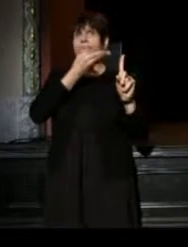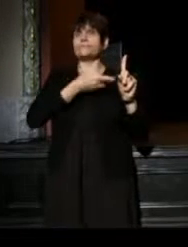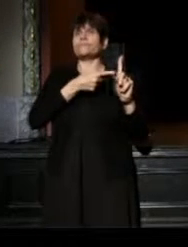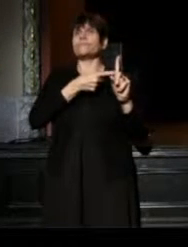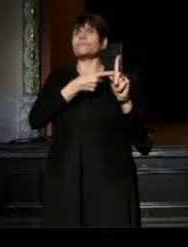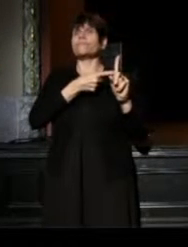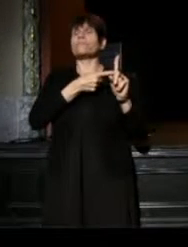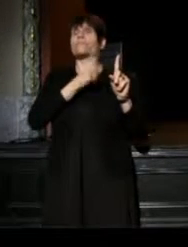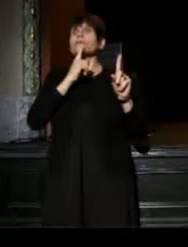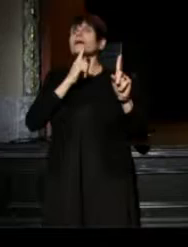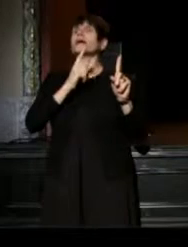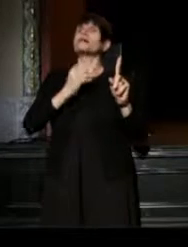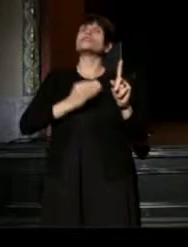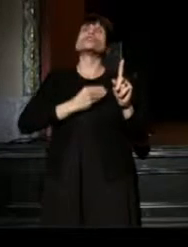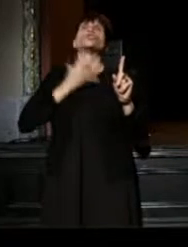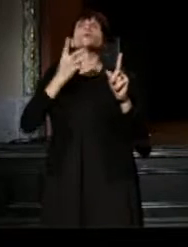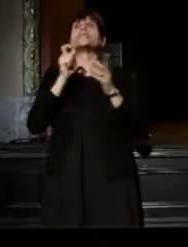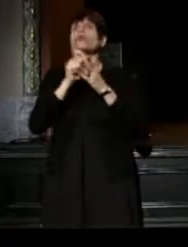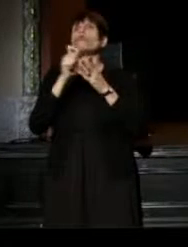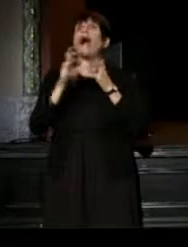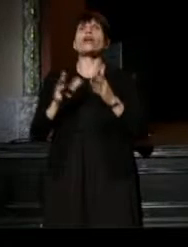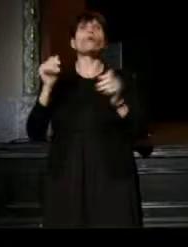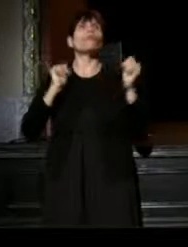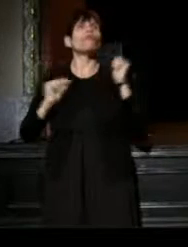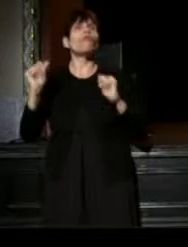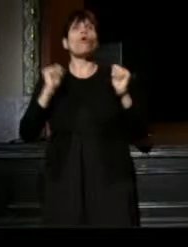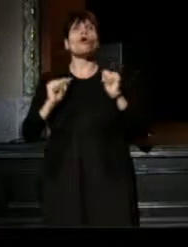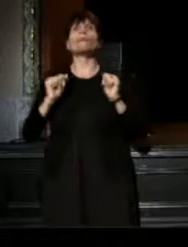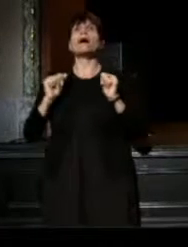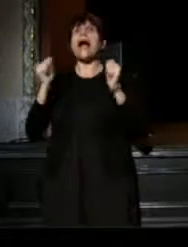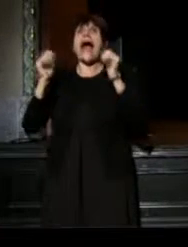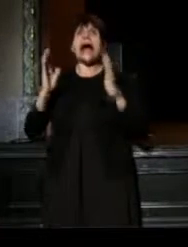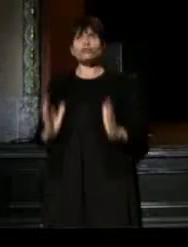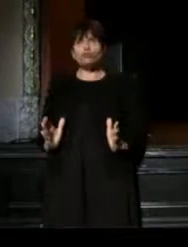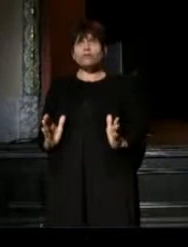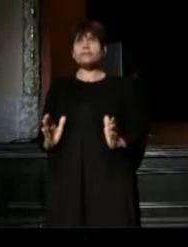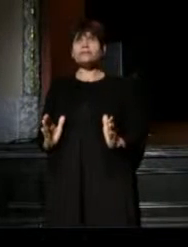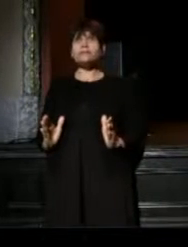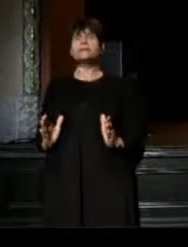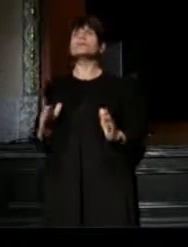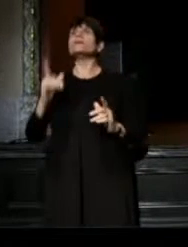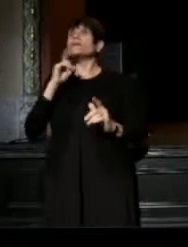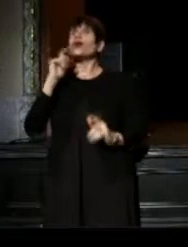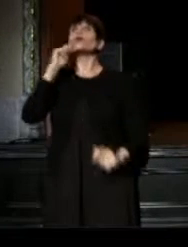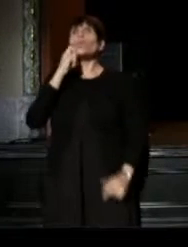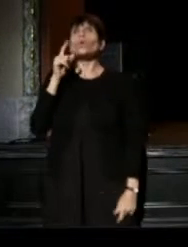an exquisite writer, performer, activist and all around cool dude,